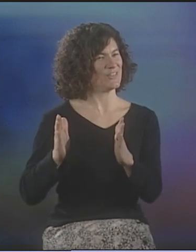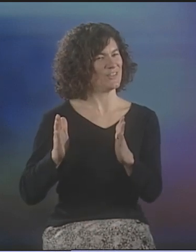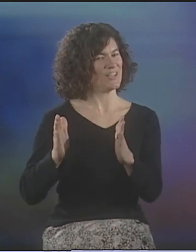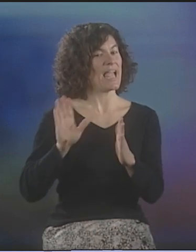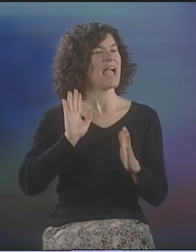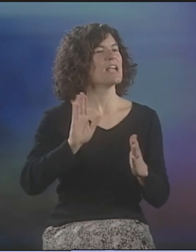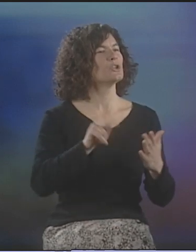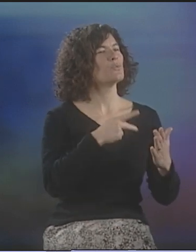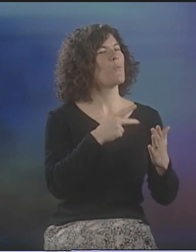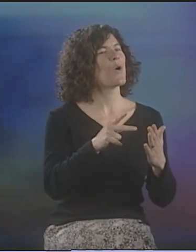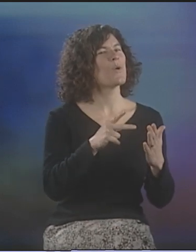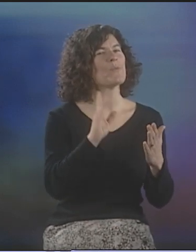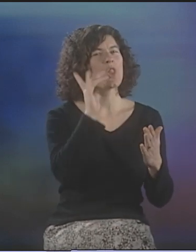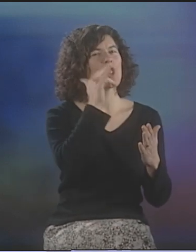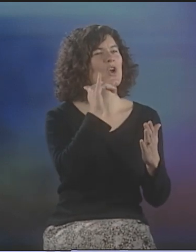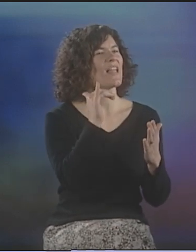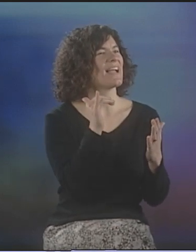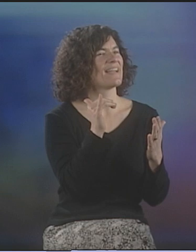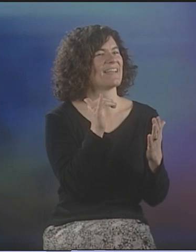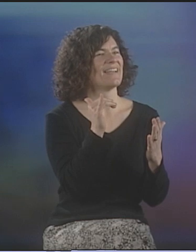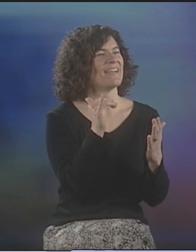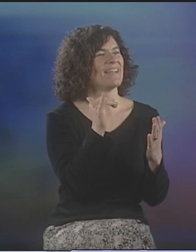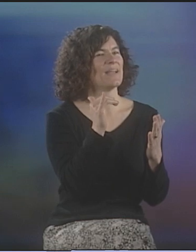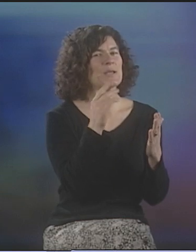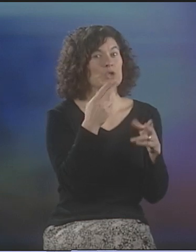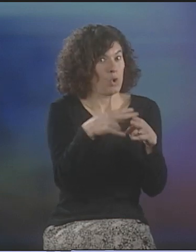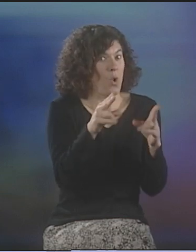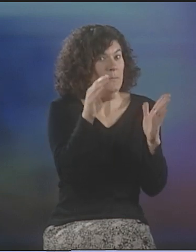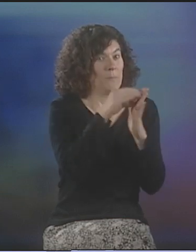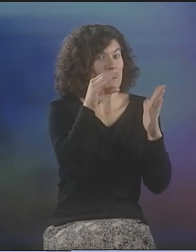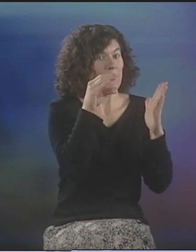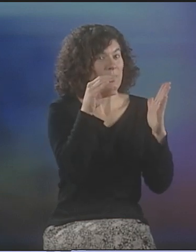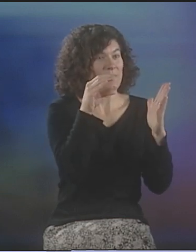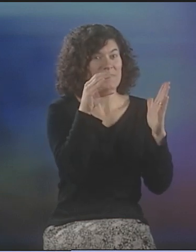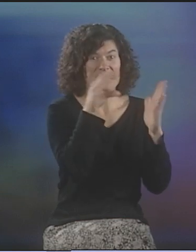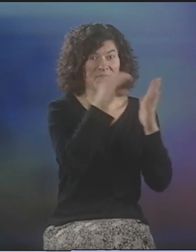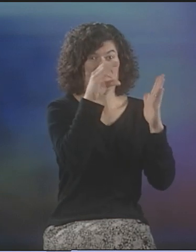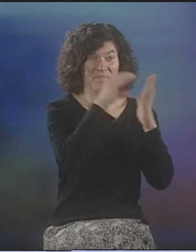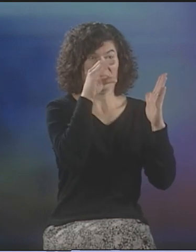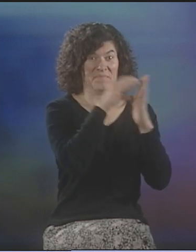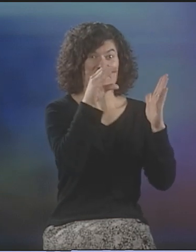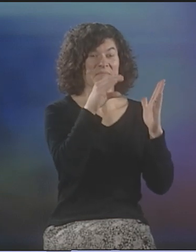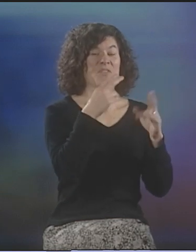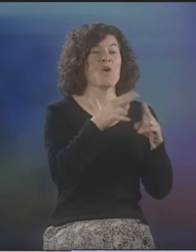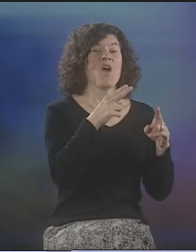AND HIS POEMS ALMOST LOOKED OR FELT LIKE SMALL, MINIATURE PAINTINGS.